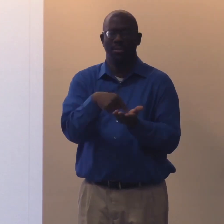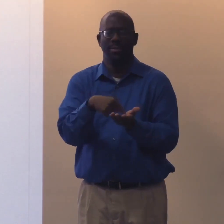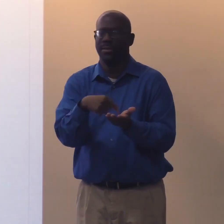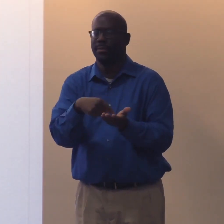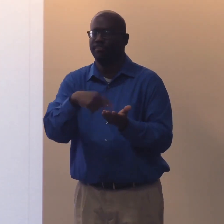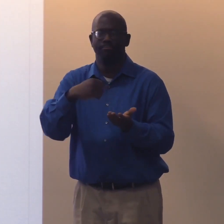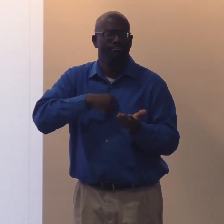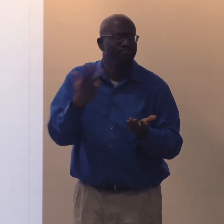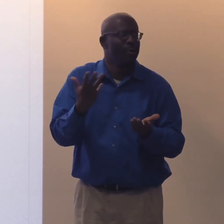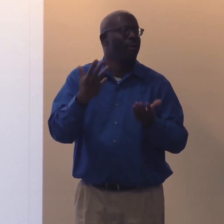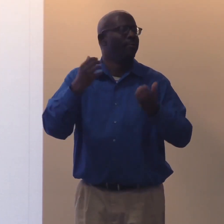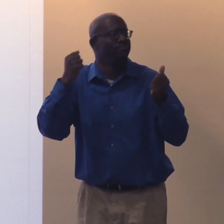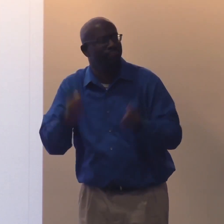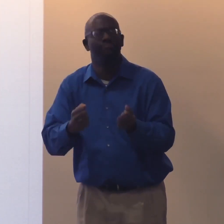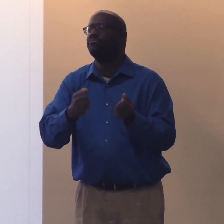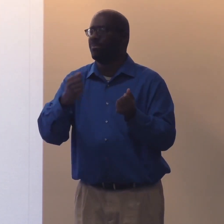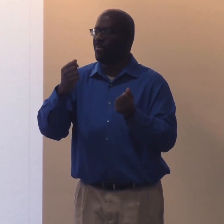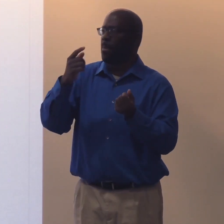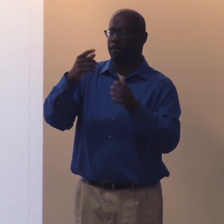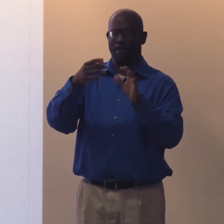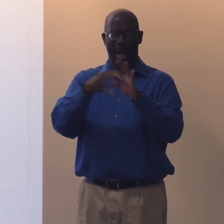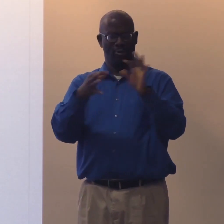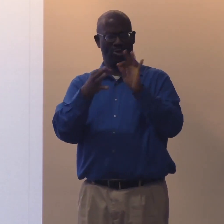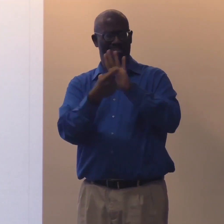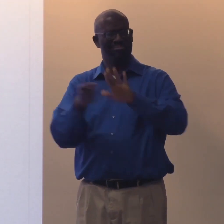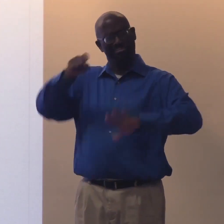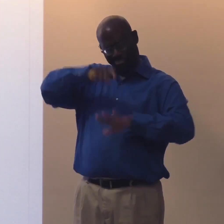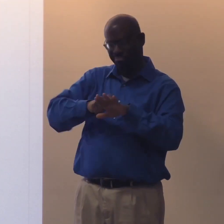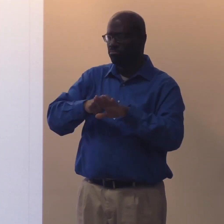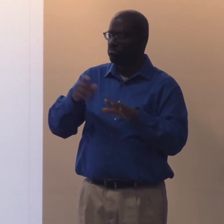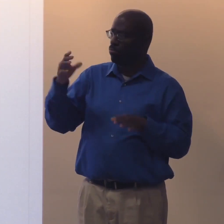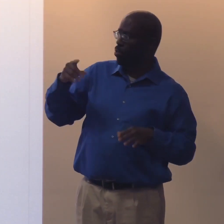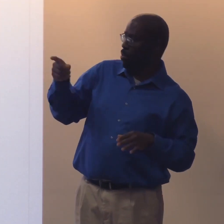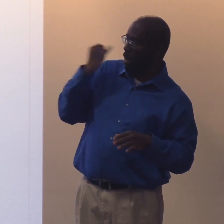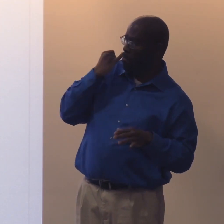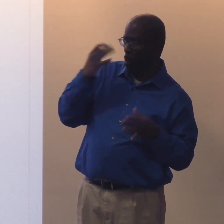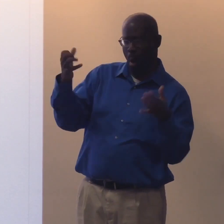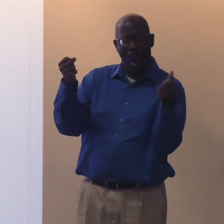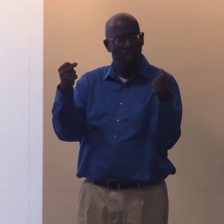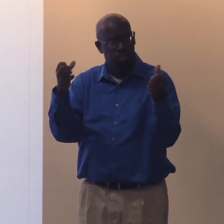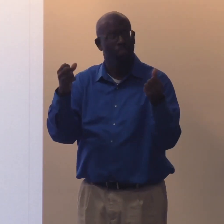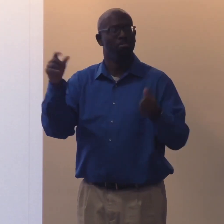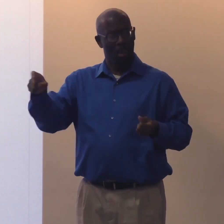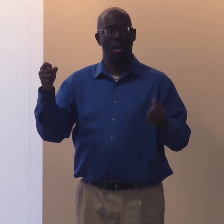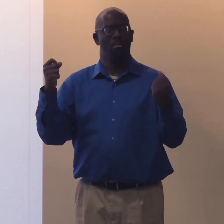But aren't many people of color that are depicted. It's predominantly white.